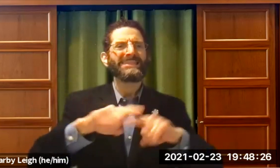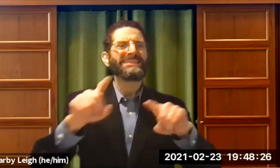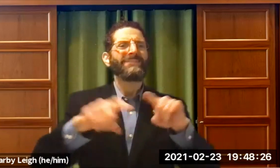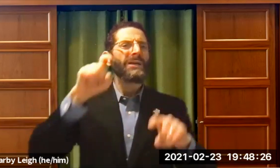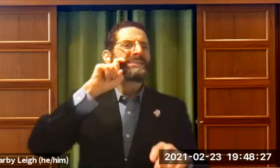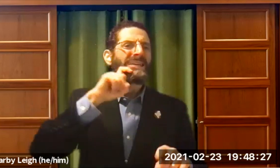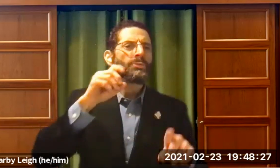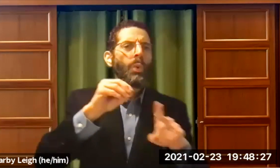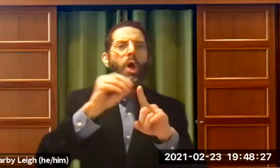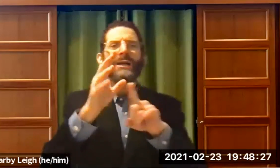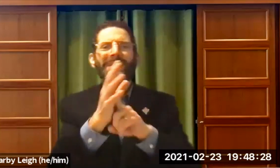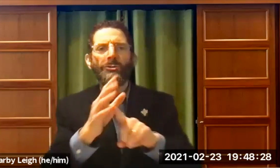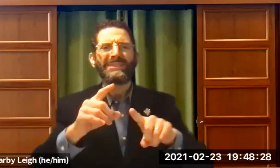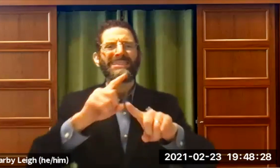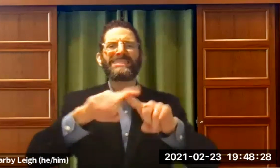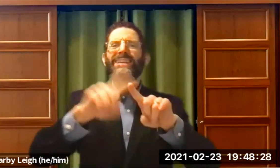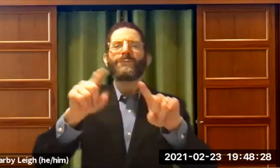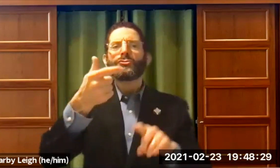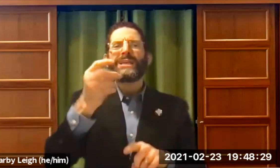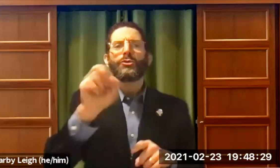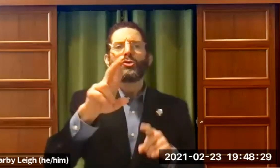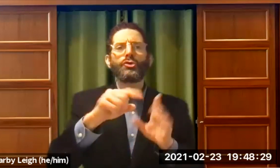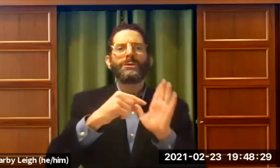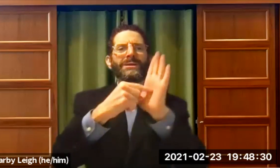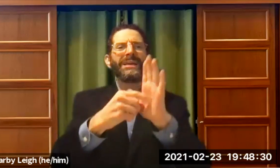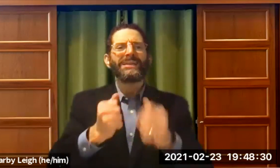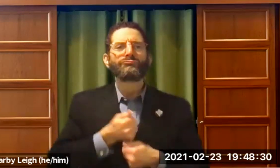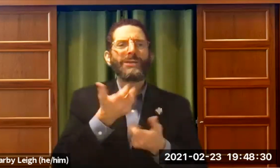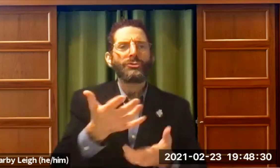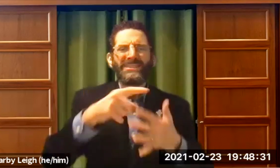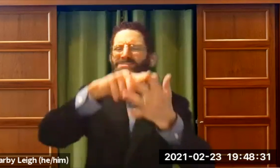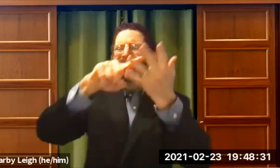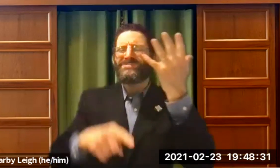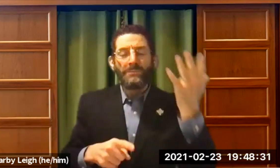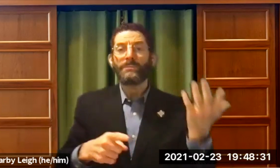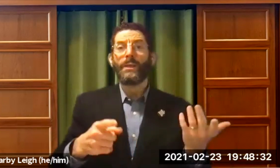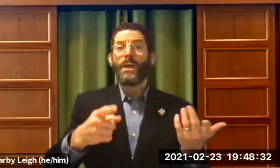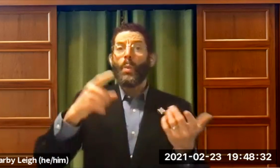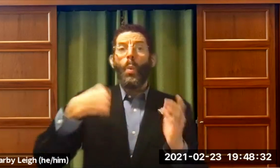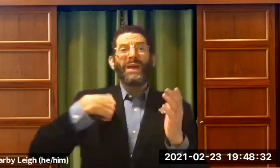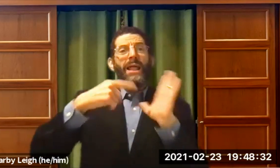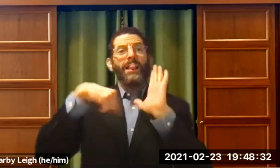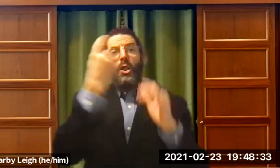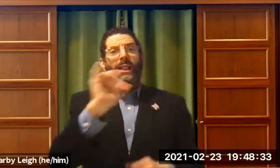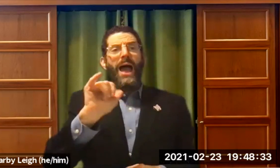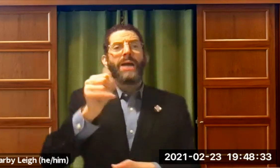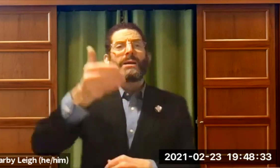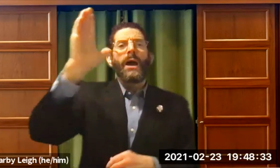made us a different color, and different abilities, different sexual orientations, different genders, different expressions.